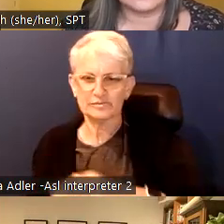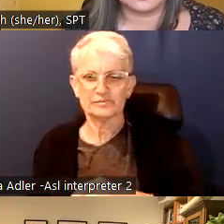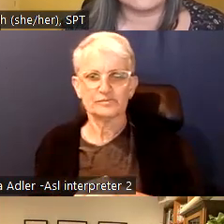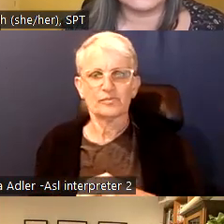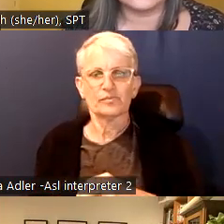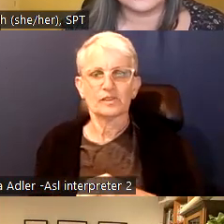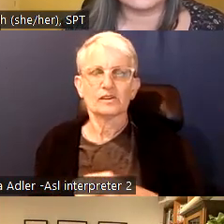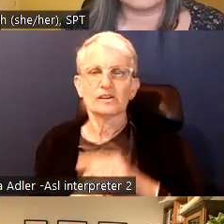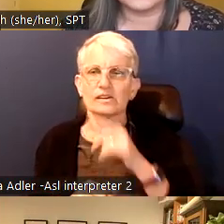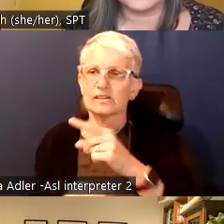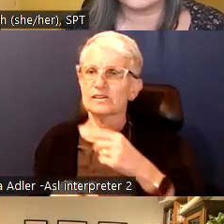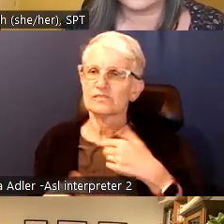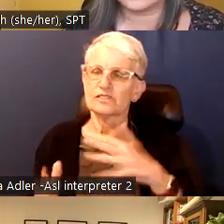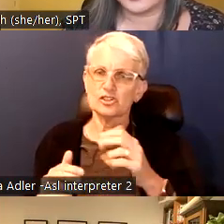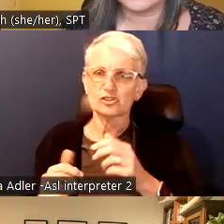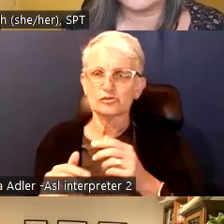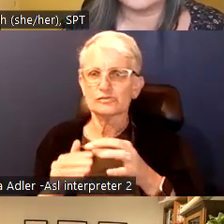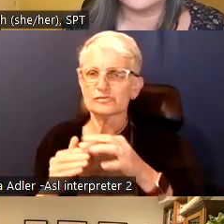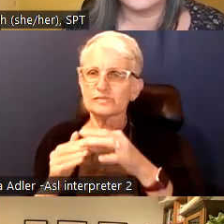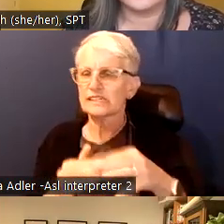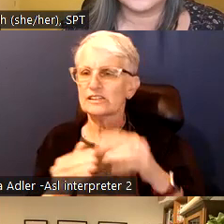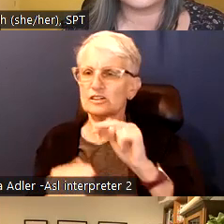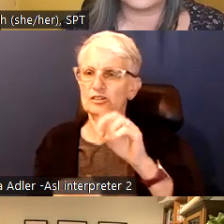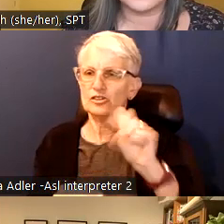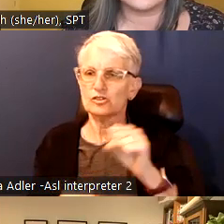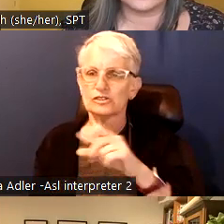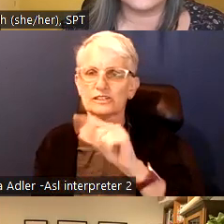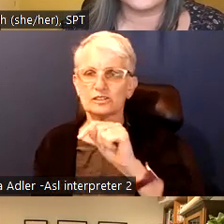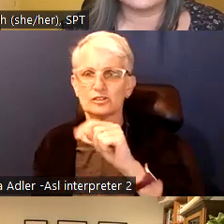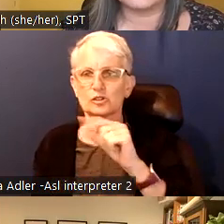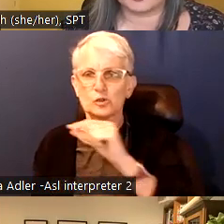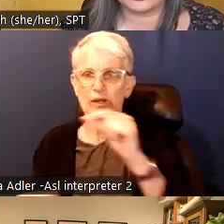Those are some quick and dirty tips for you to sort through all of the different candidates.